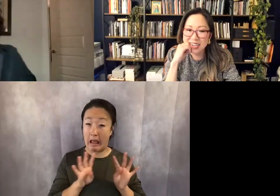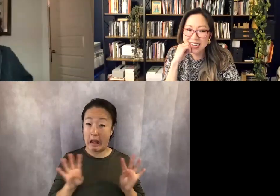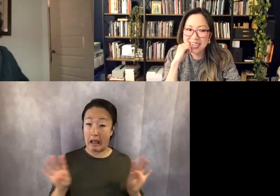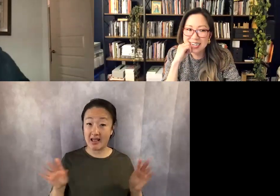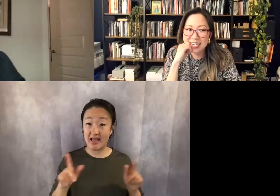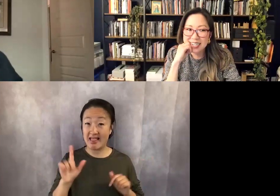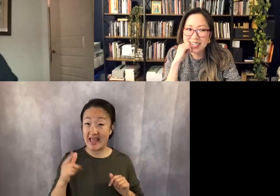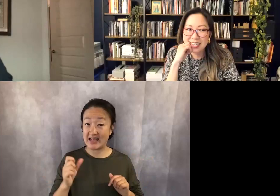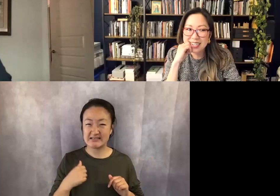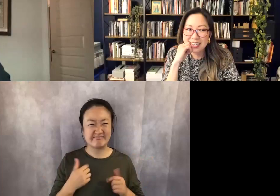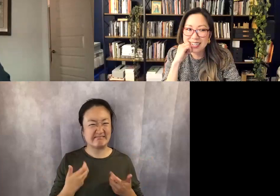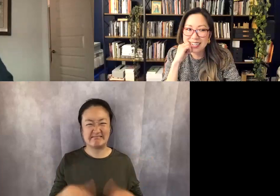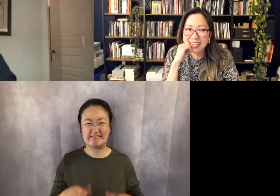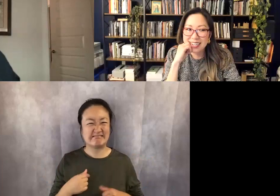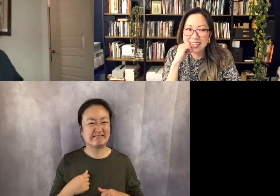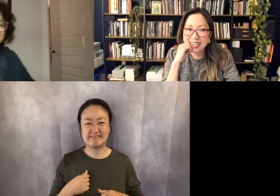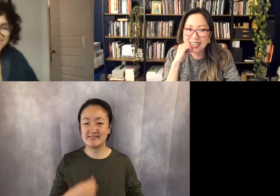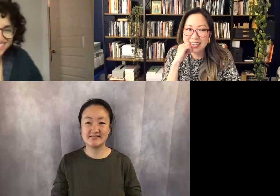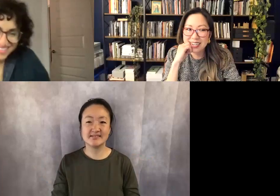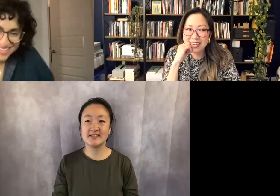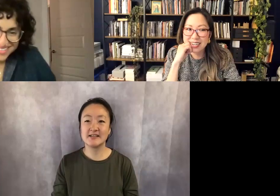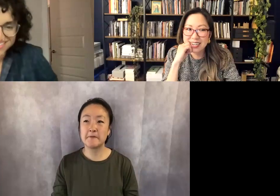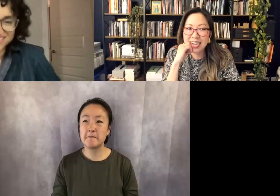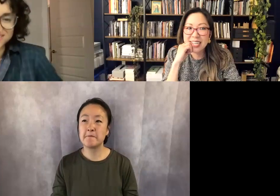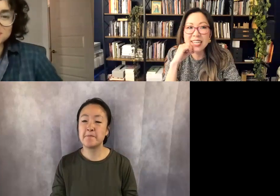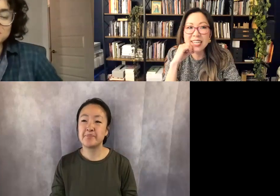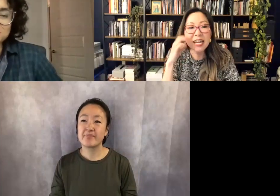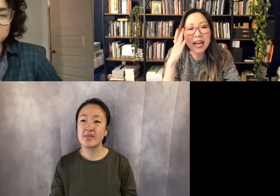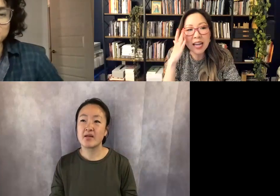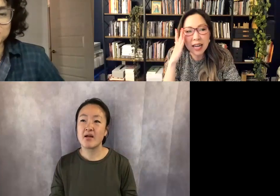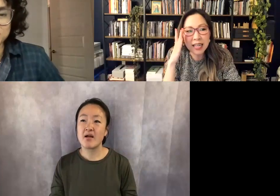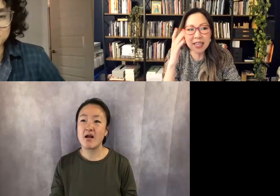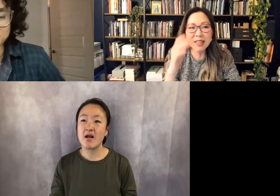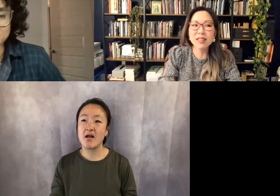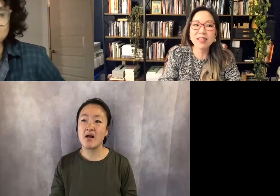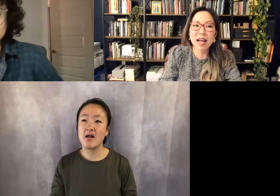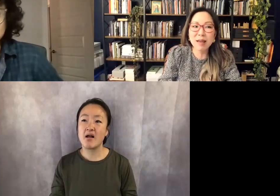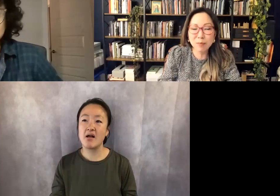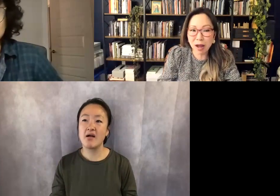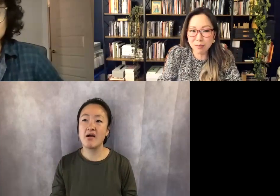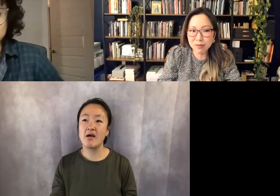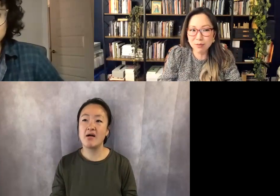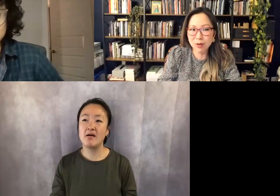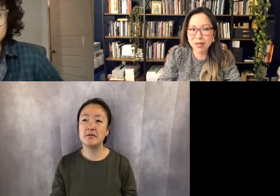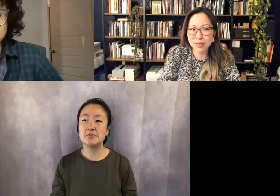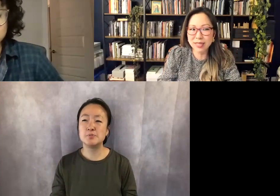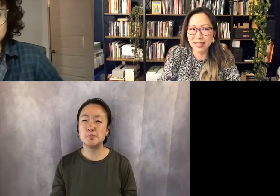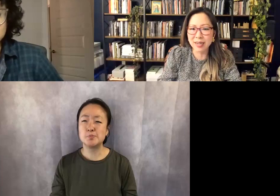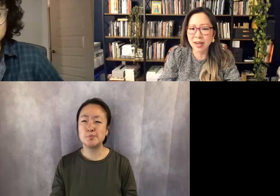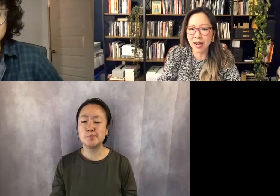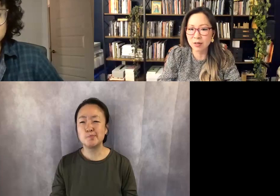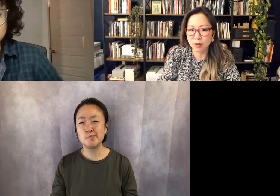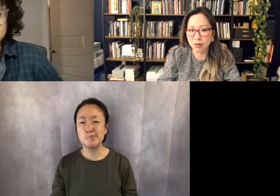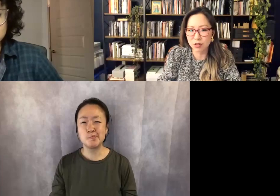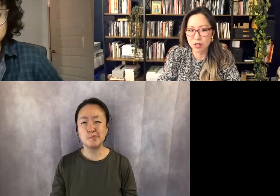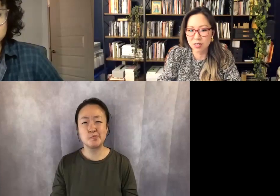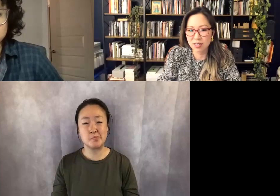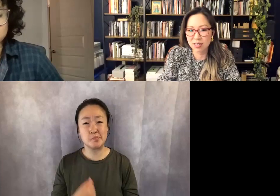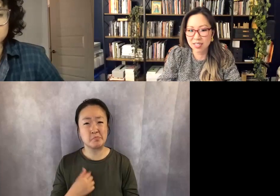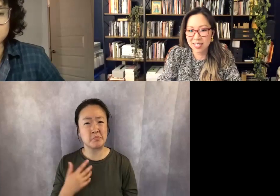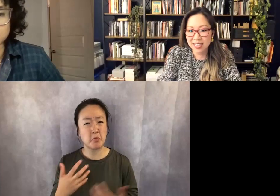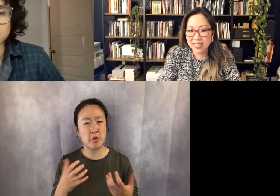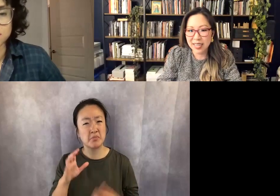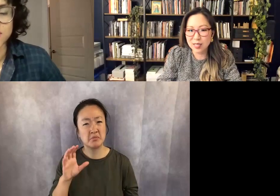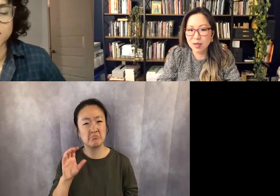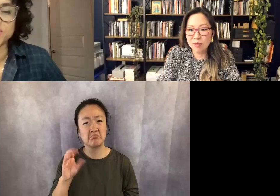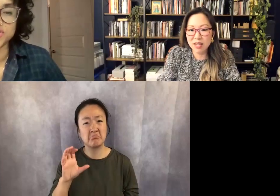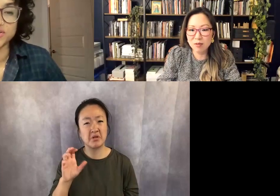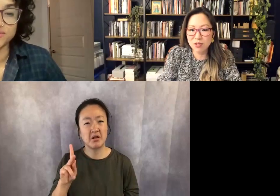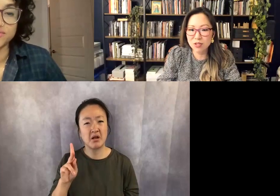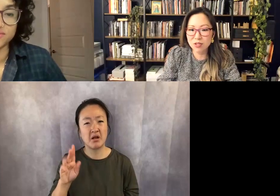I think I probably would wanna be like a cockroach like something.